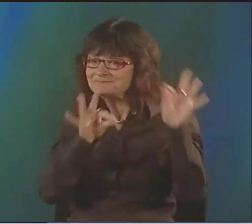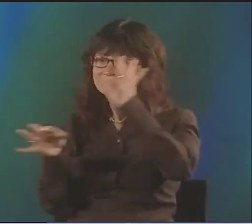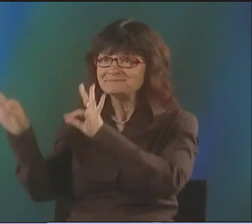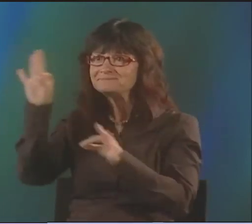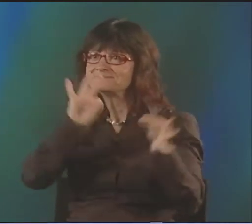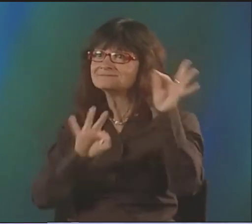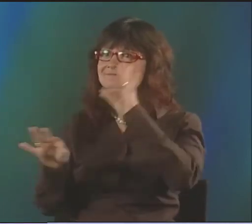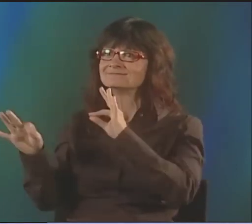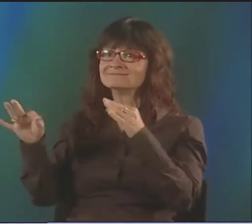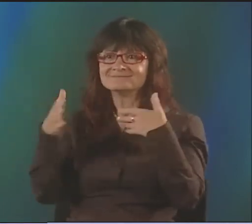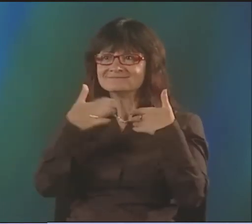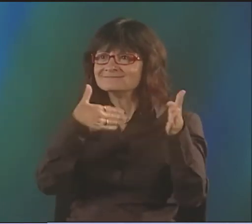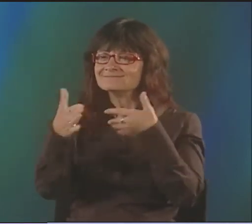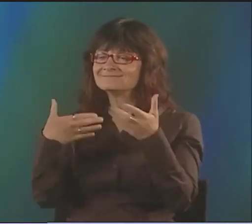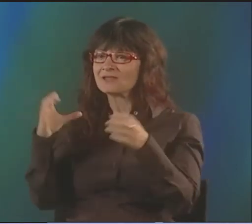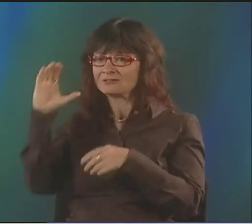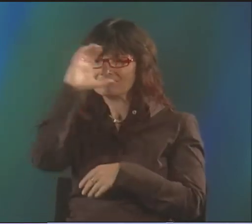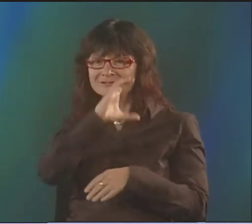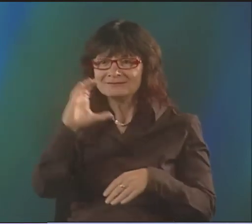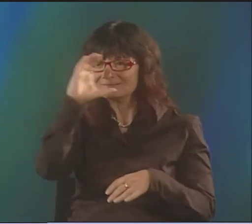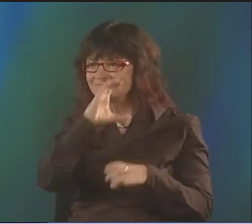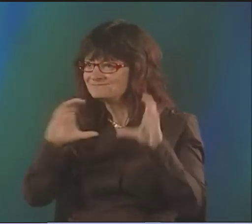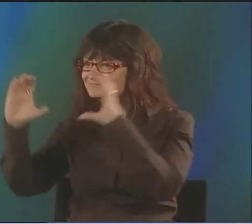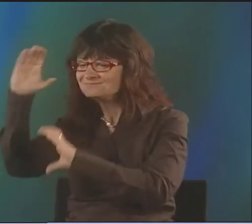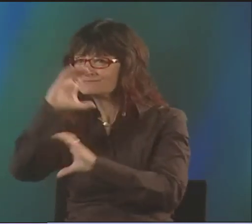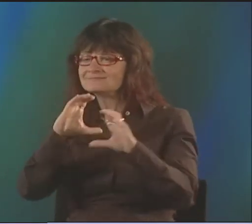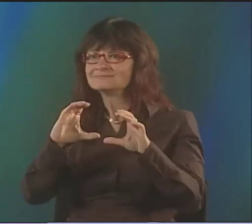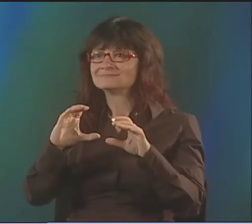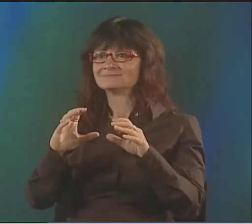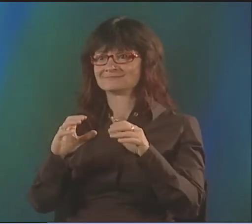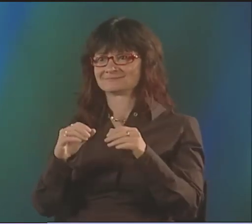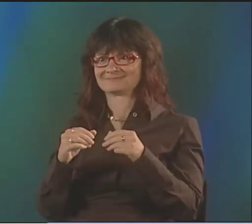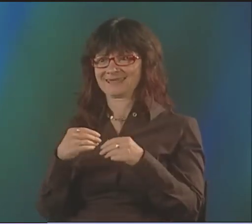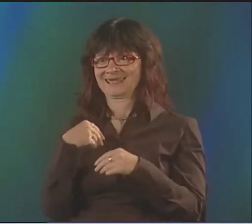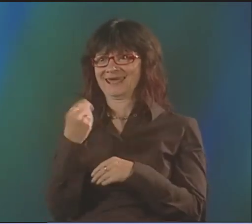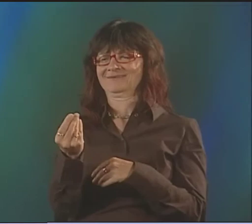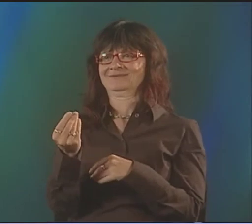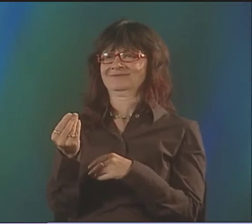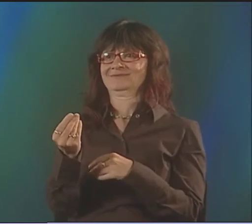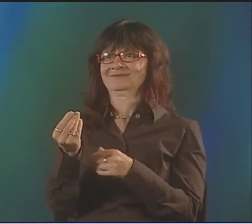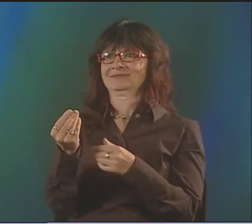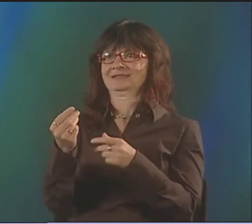BUT IT'S ABOUT THE EXPERIENCE OF BEING THERE AND BEING OPEN TO THE POSSIBILITIES,